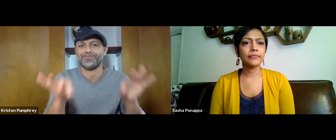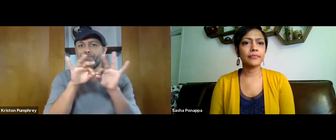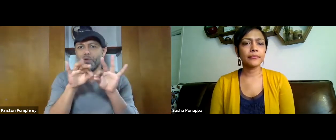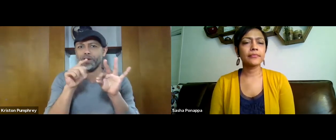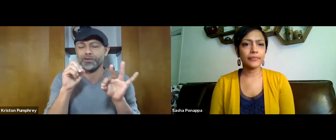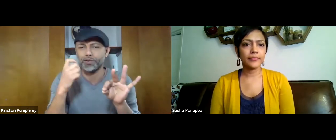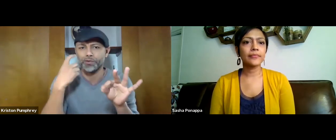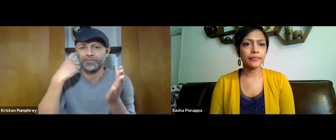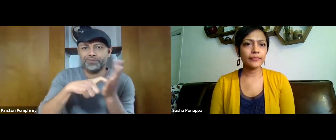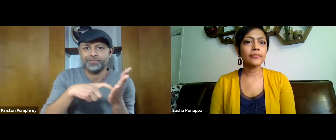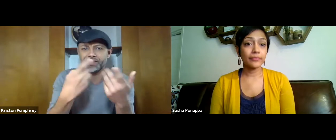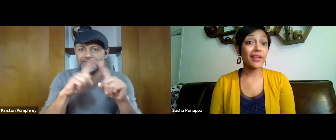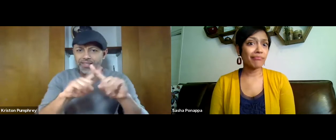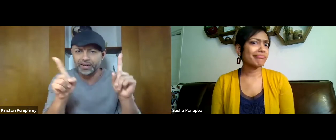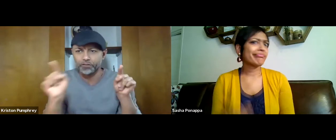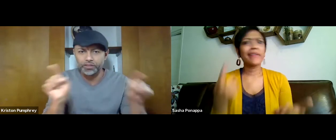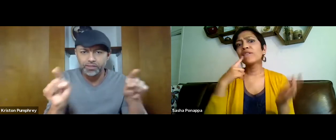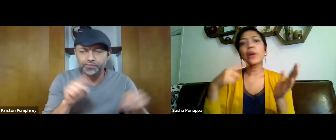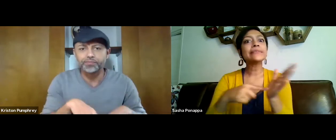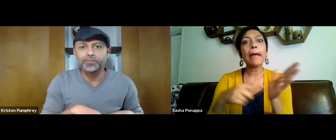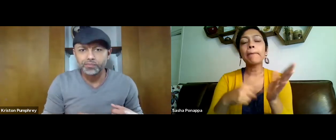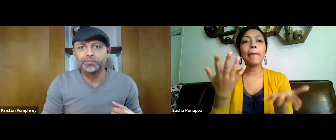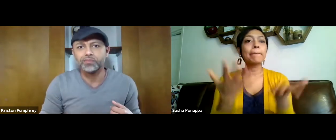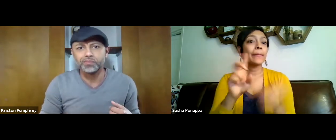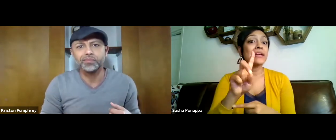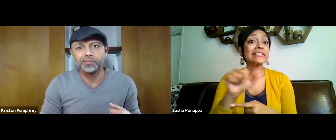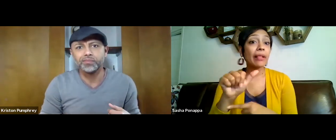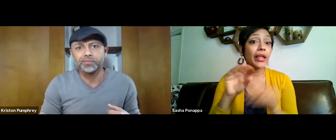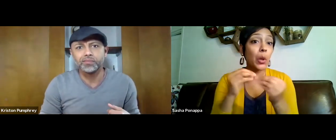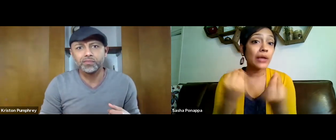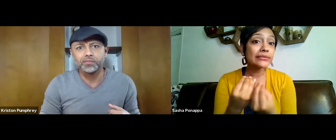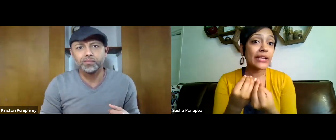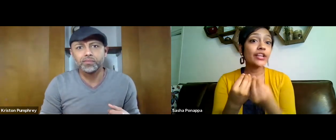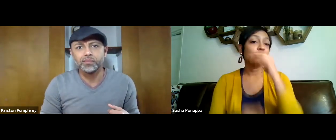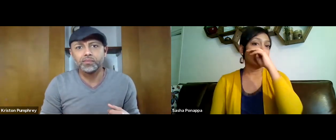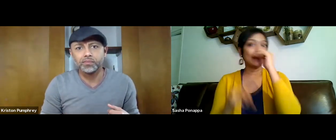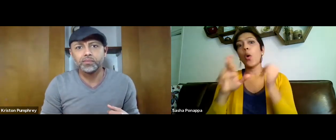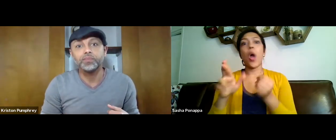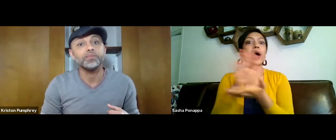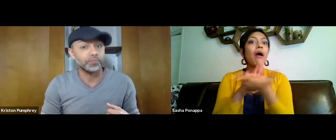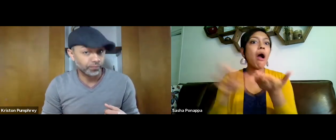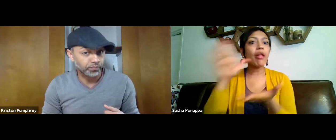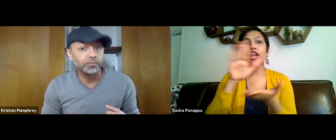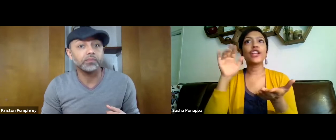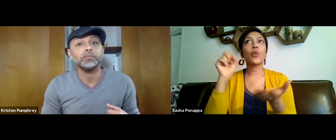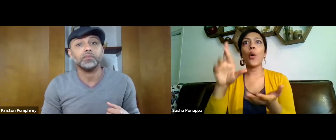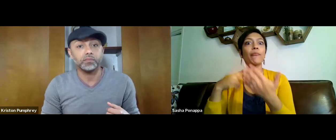Sasha, that's great clarification to understand the difference there. Yeah, if you're a disability organization,